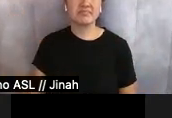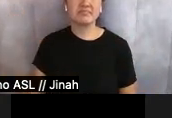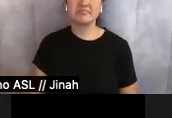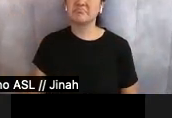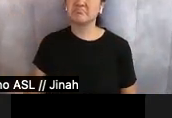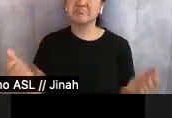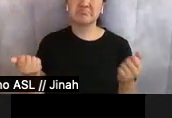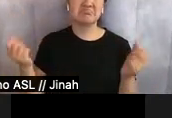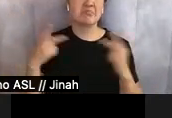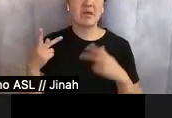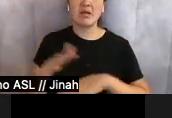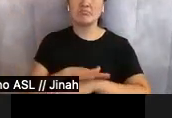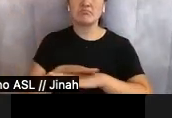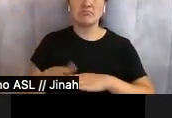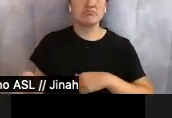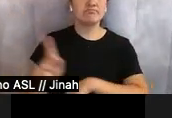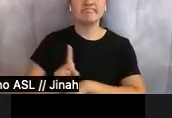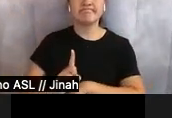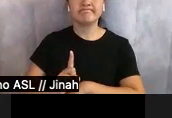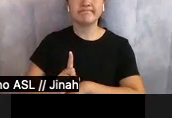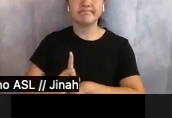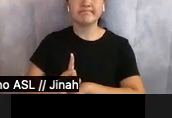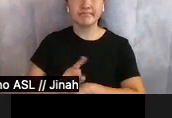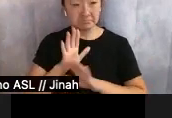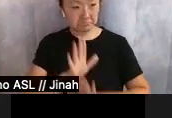she was on stage and she was in trouble, but she was playing.